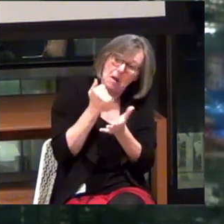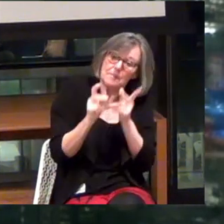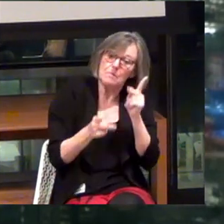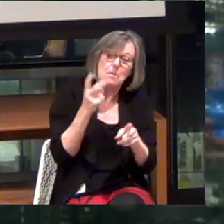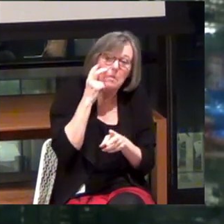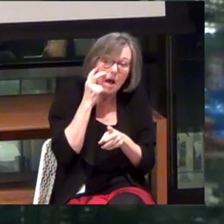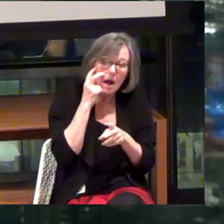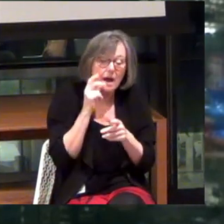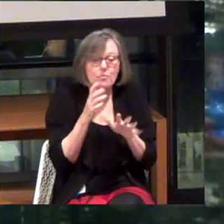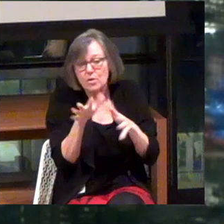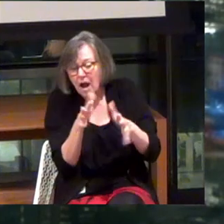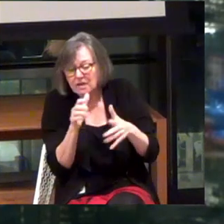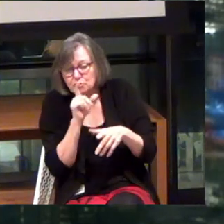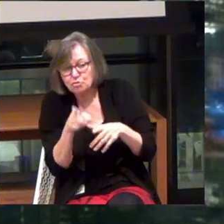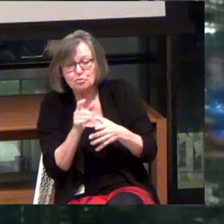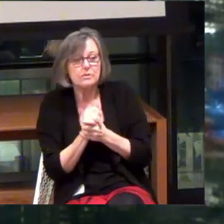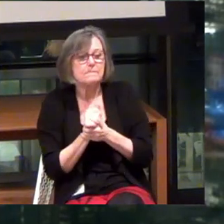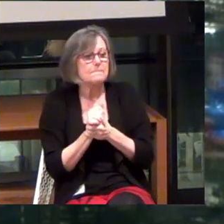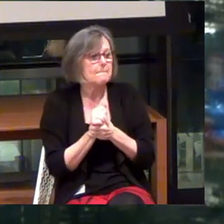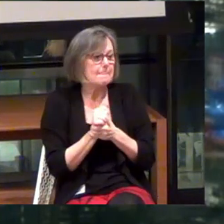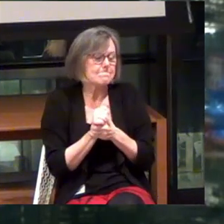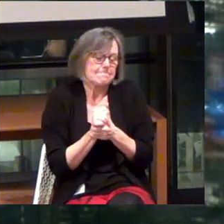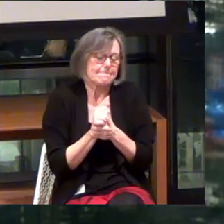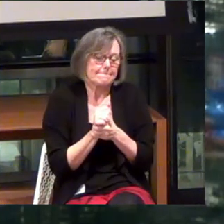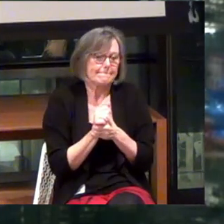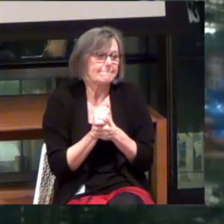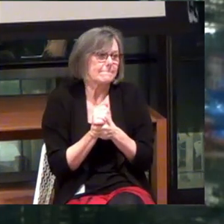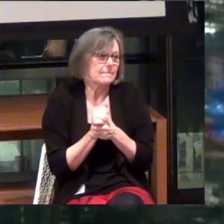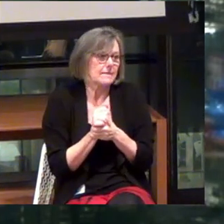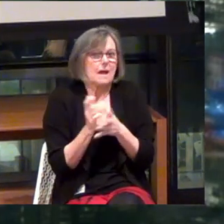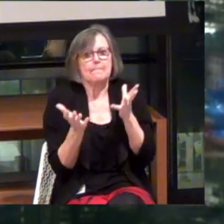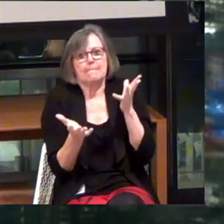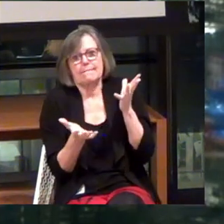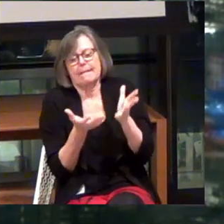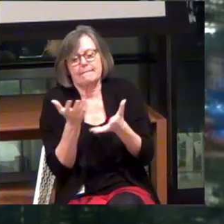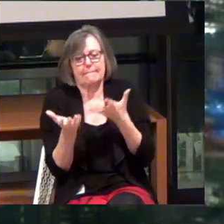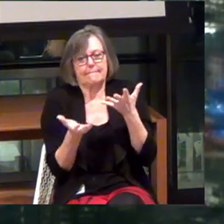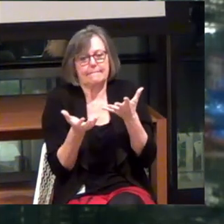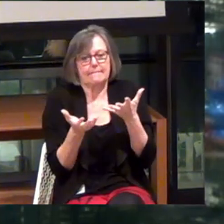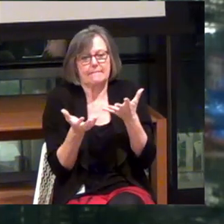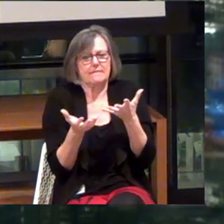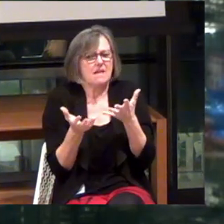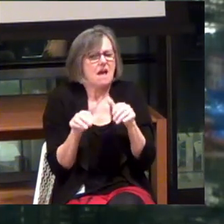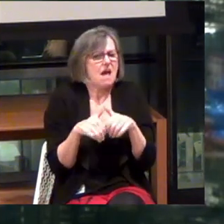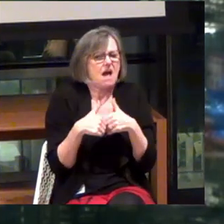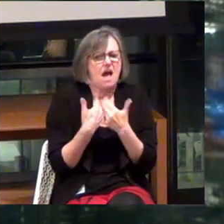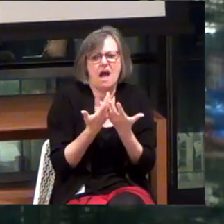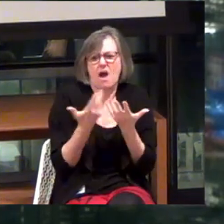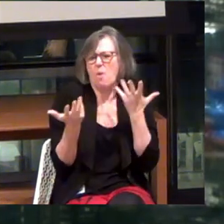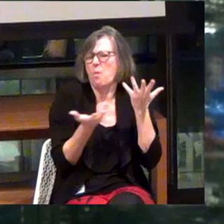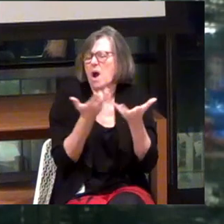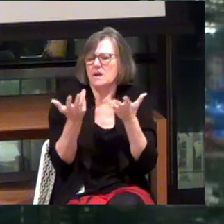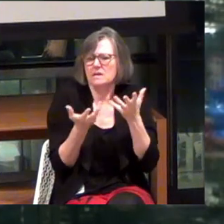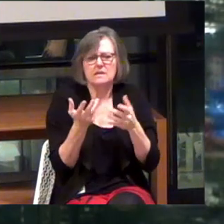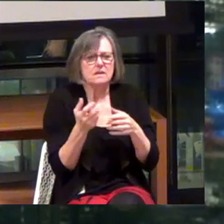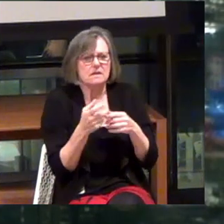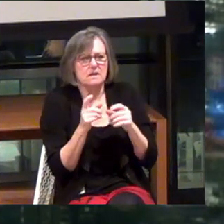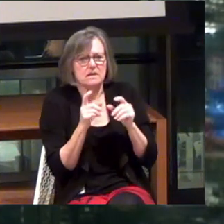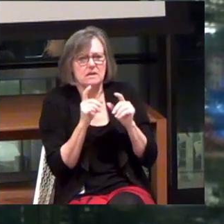But we're not sure. They said... Well, go here and do this.